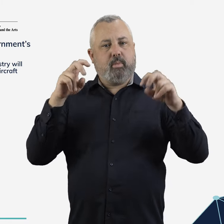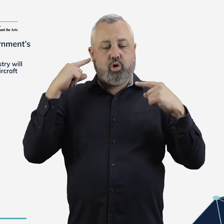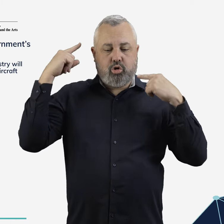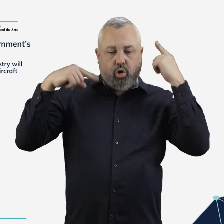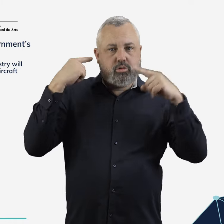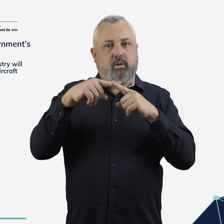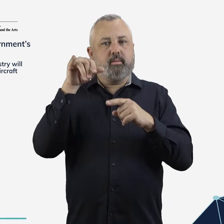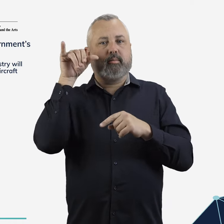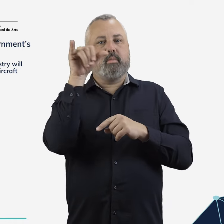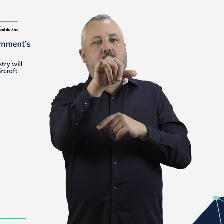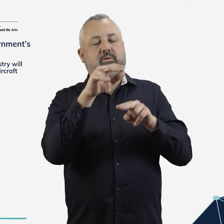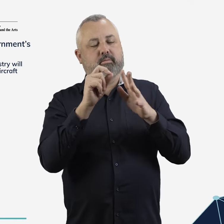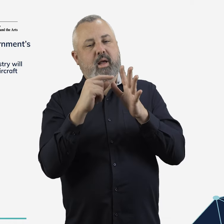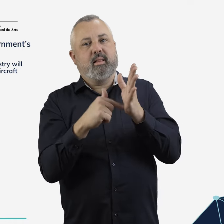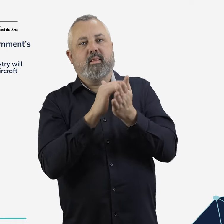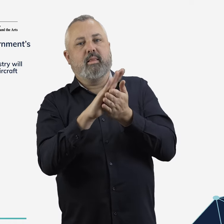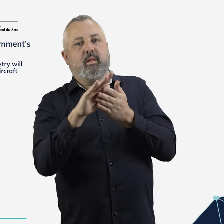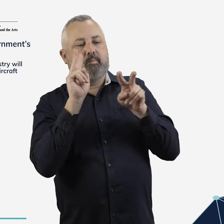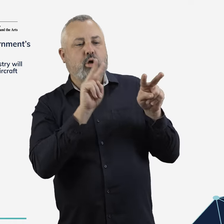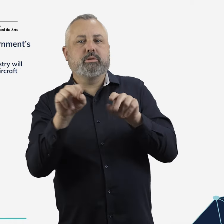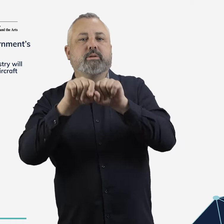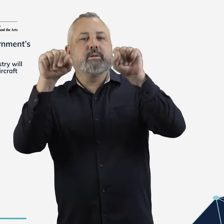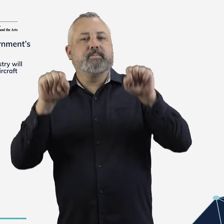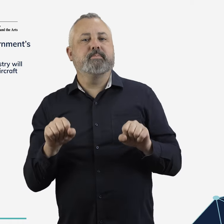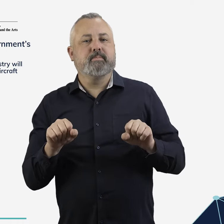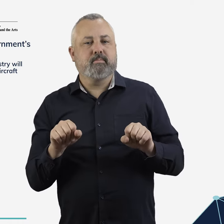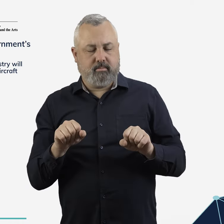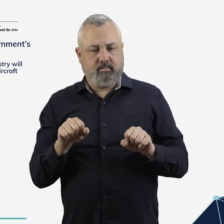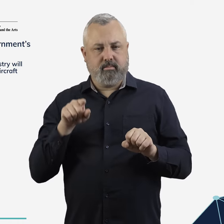Noise and Flight Path Monitoring System.